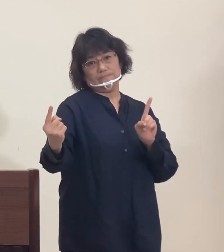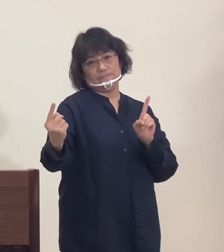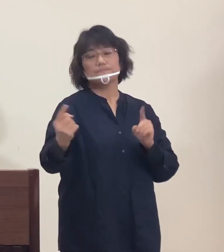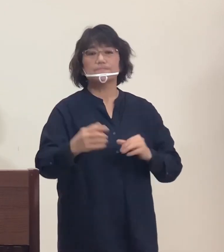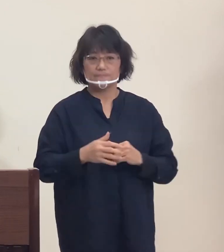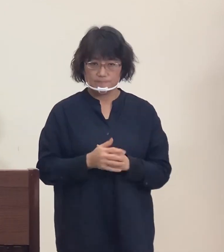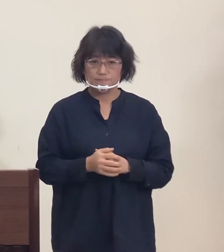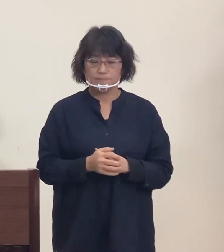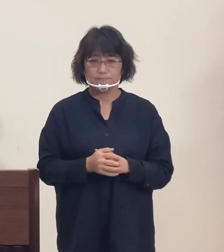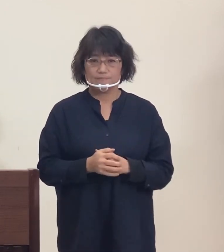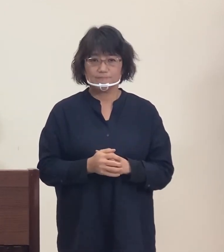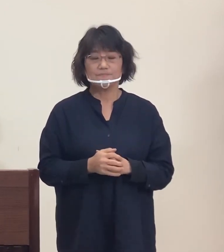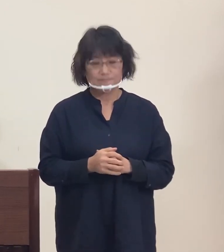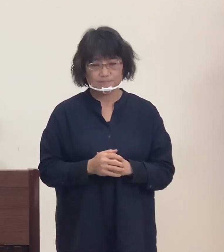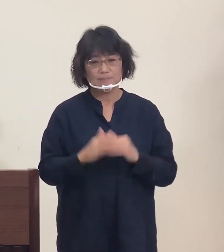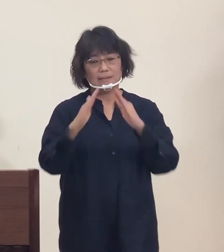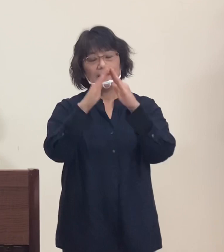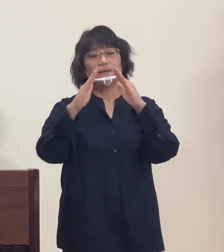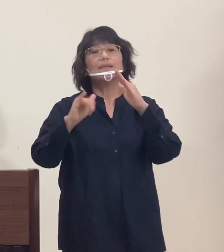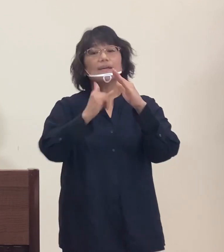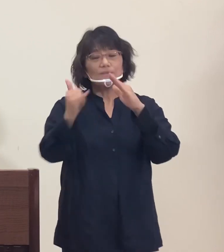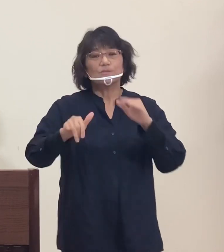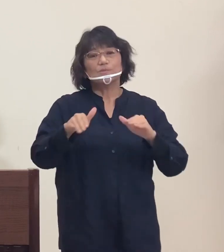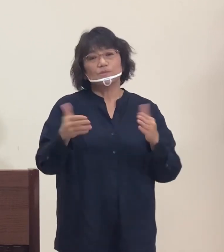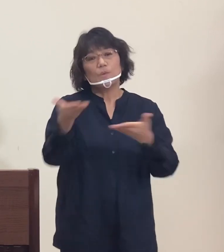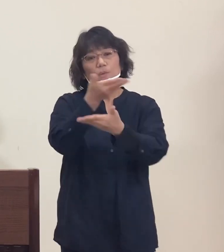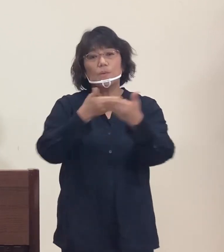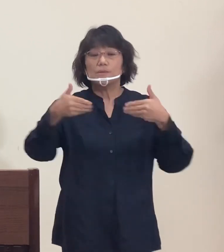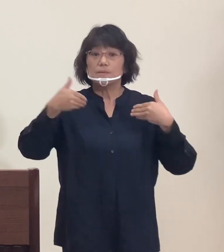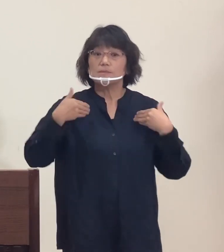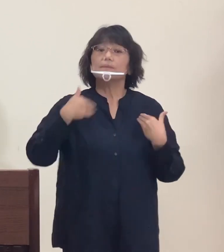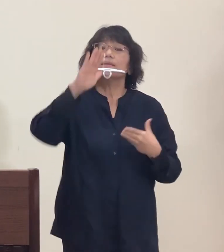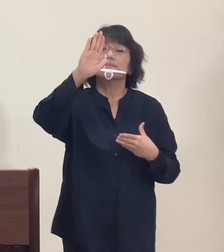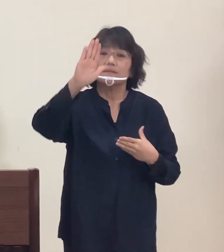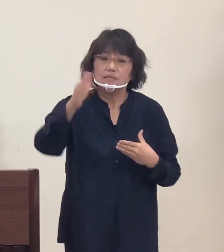It is a difficult thing to ask of a happy family, but if you feel changes in your condition,